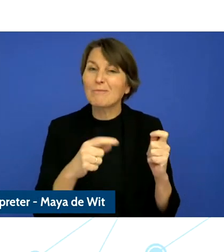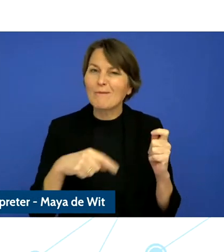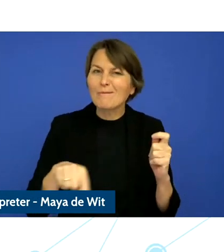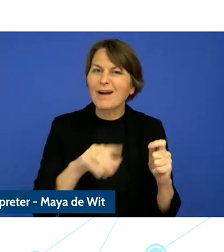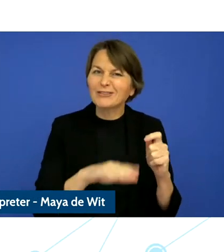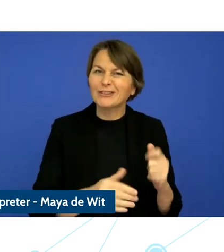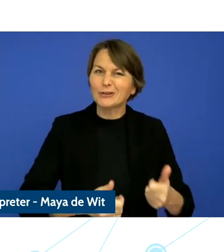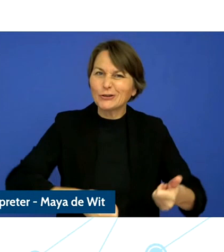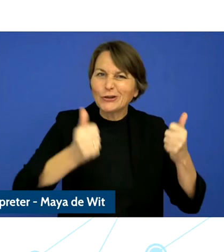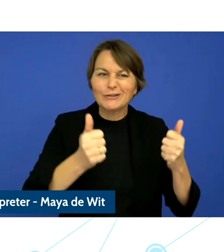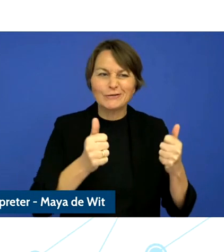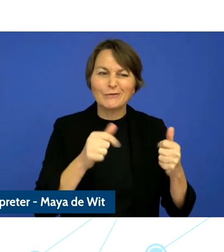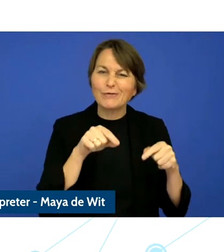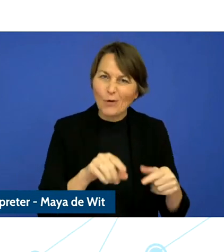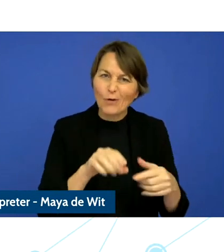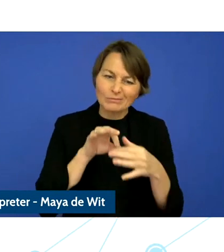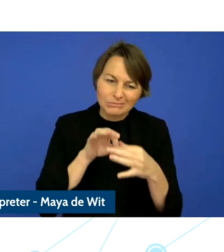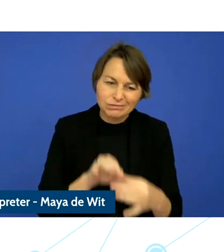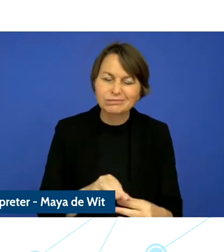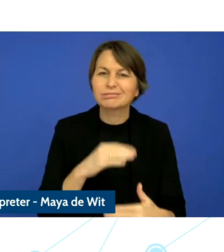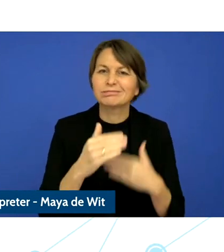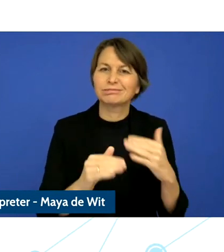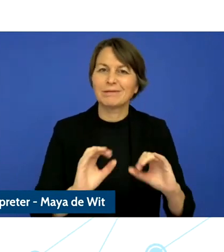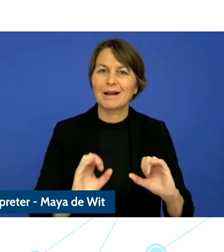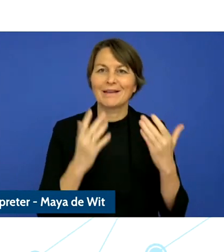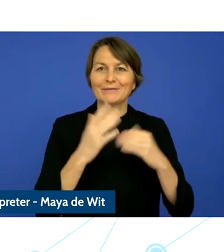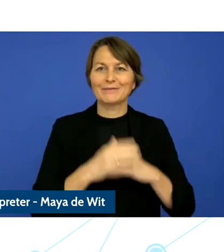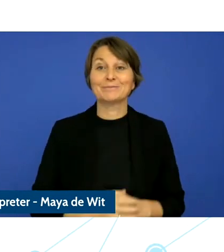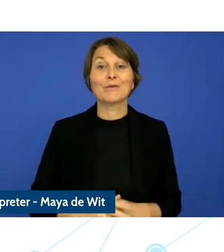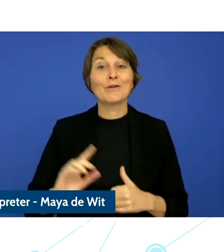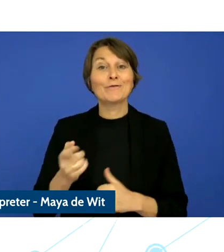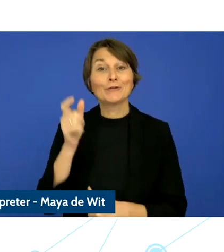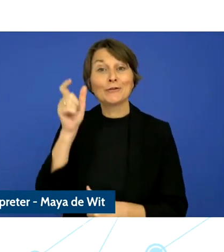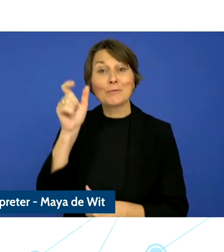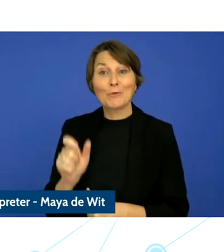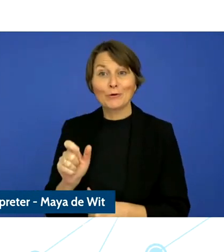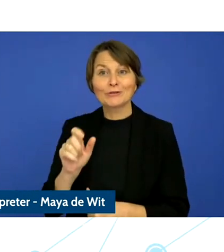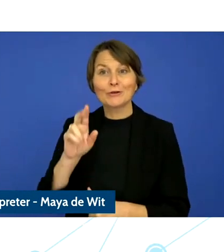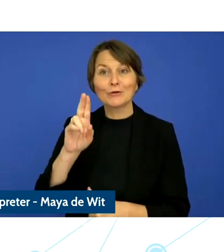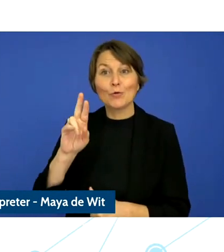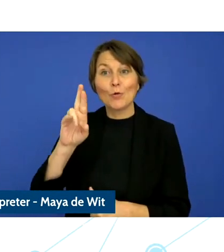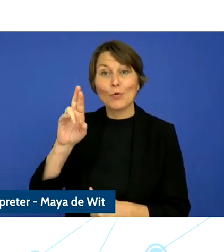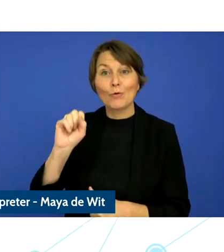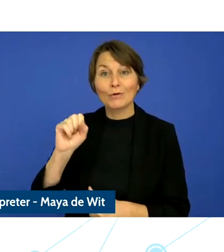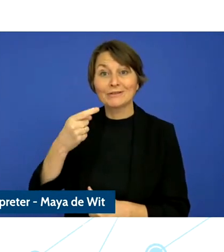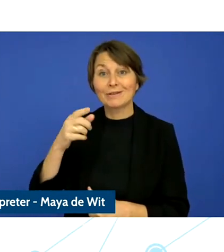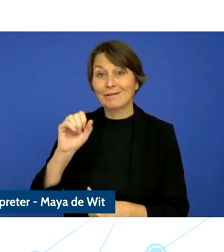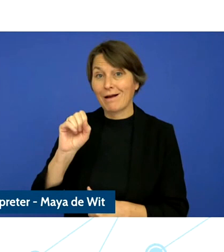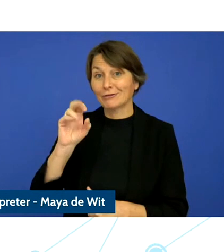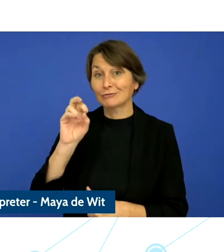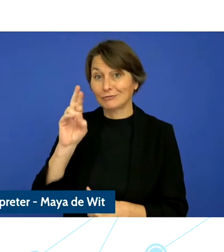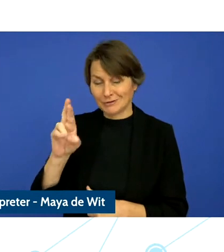and the first speaker is Professor Urs Gasser who's from the technical